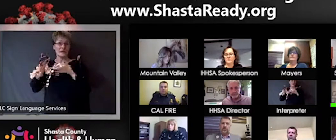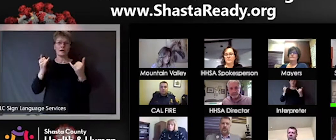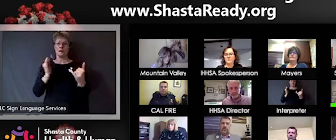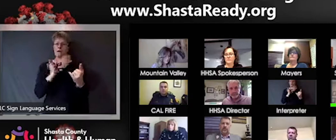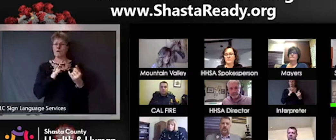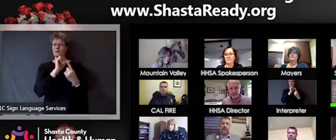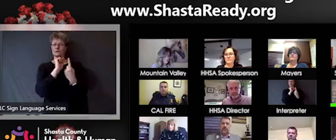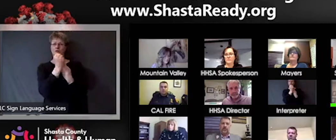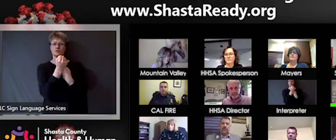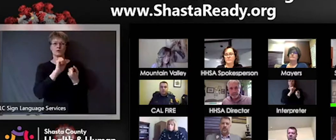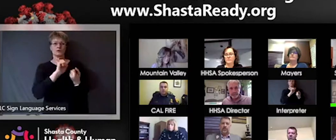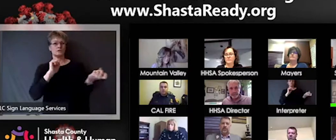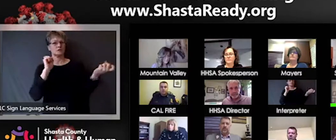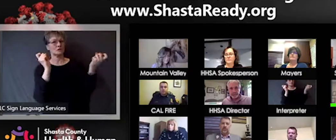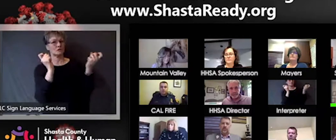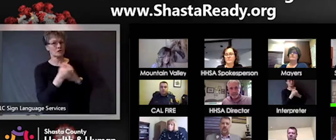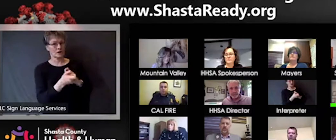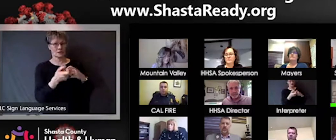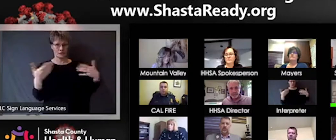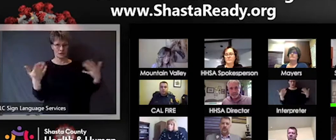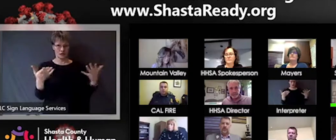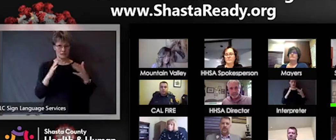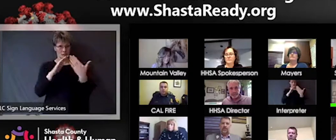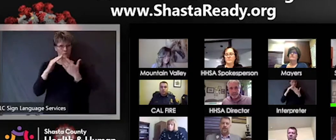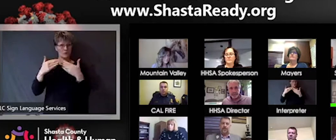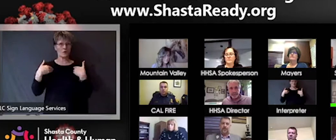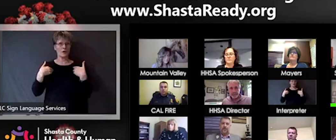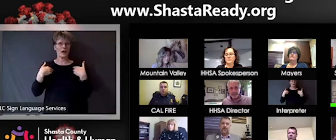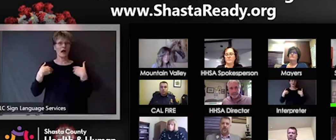transmission in our community and so that's no longer a criteria that is